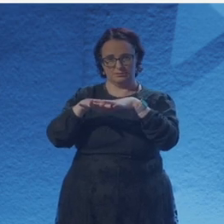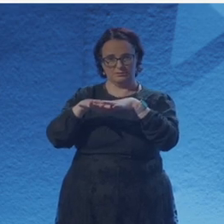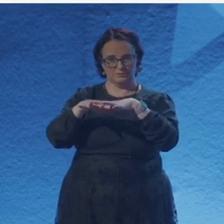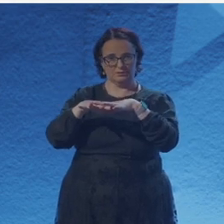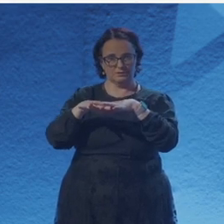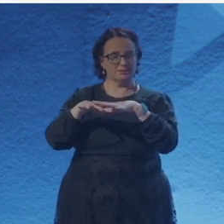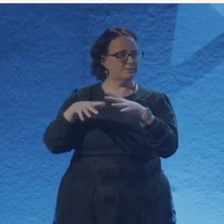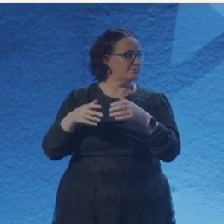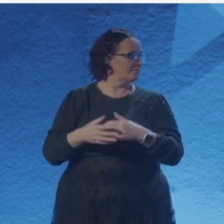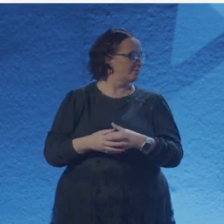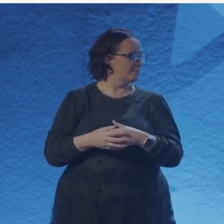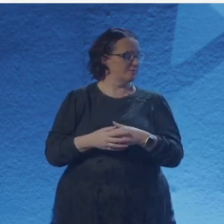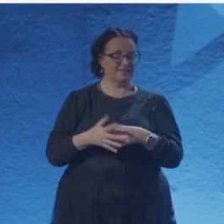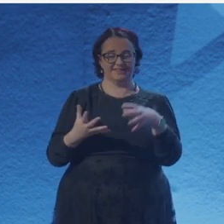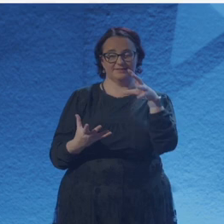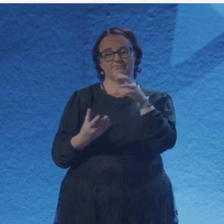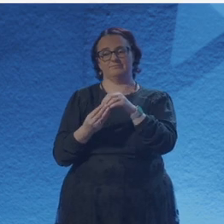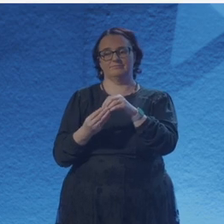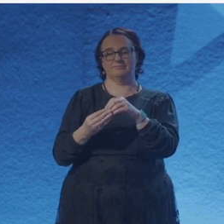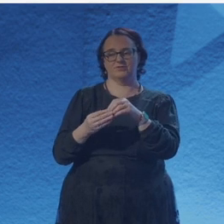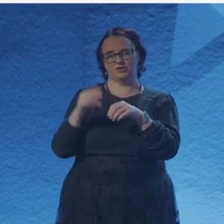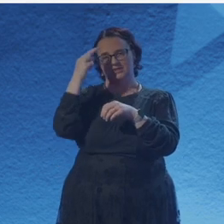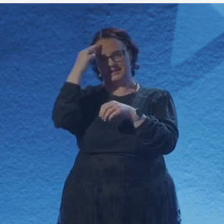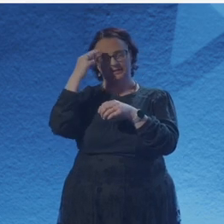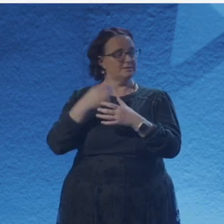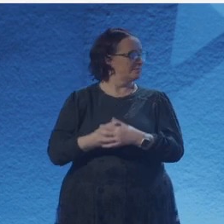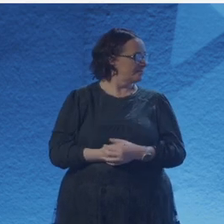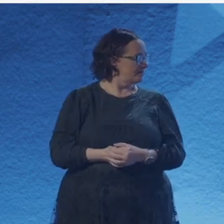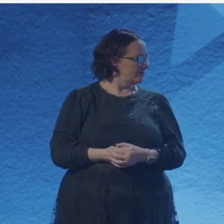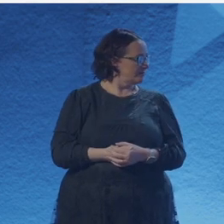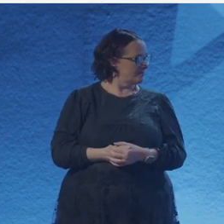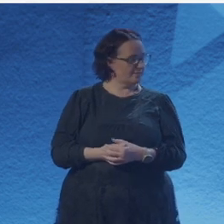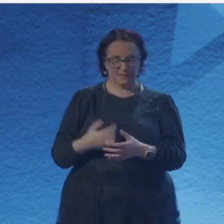And I think that I suppose science is another way of understanding the world around us.